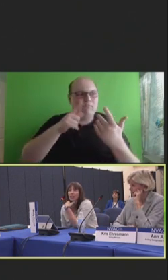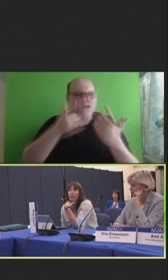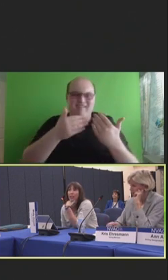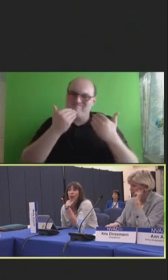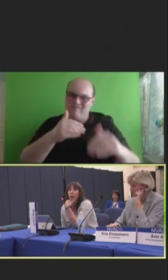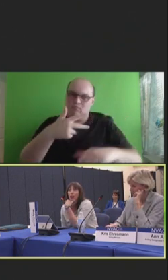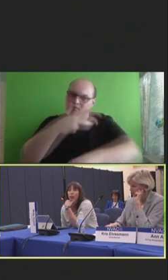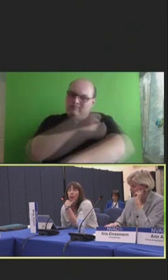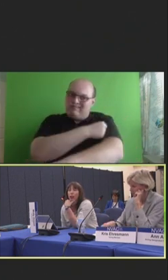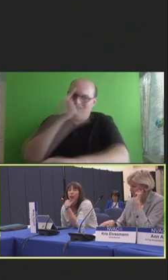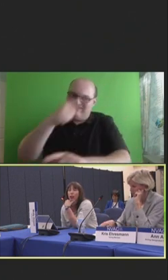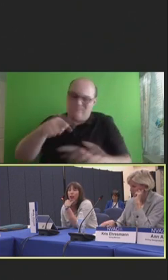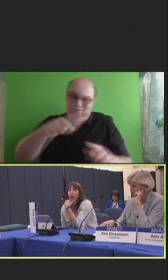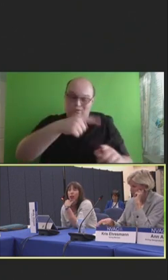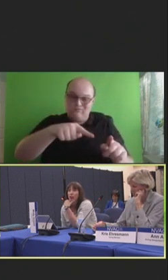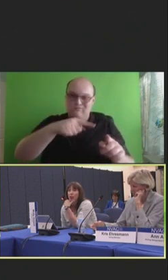available for uninsured adults.